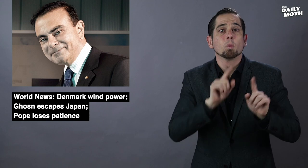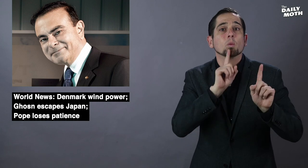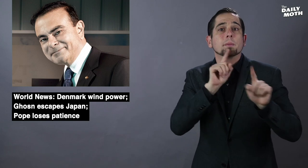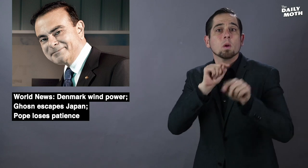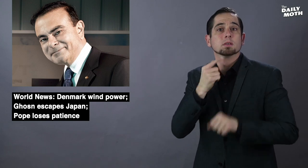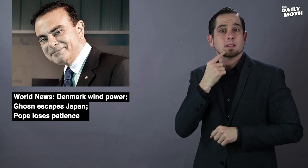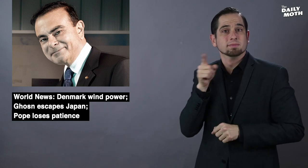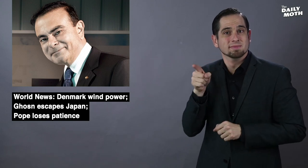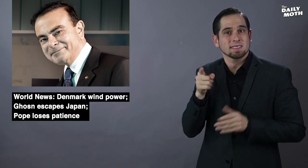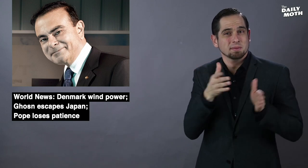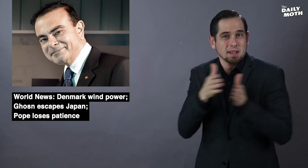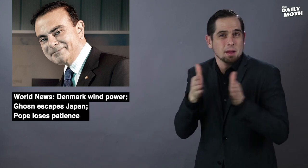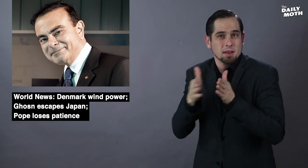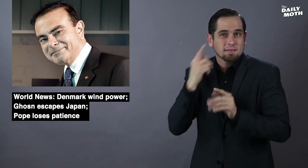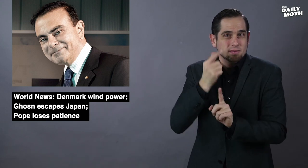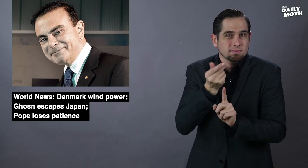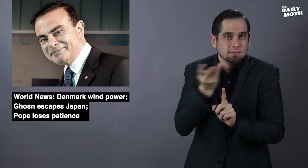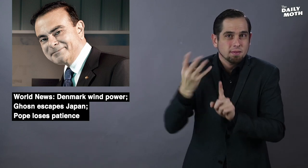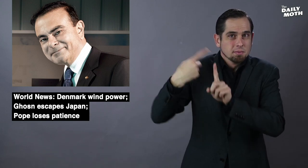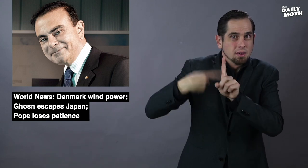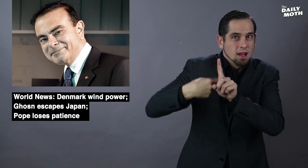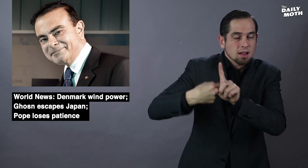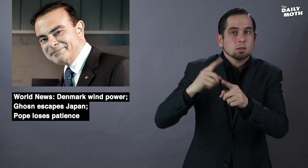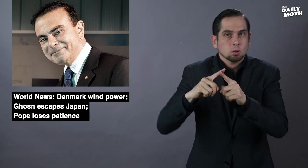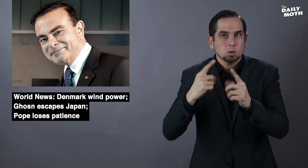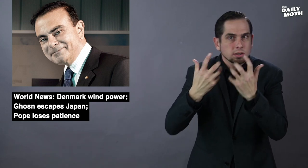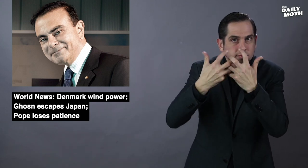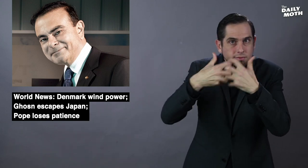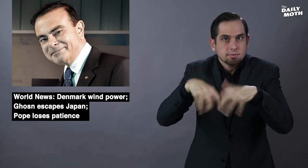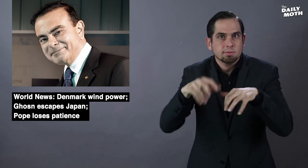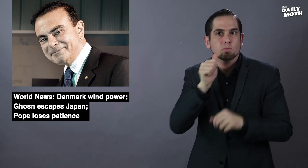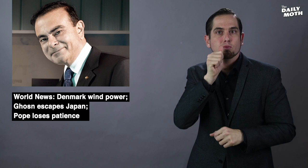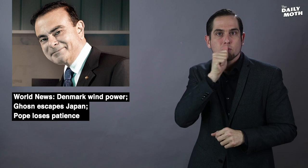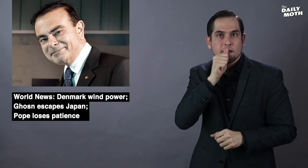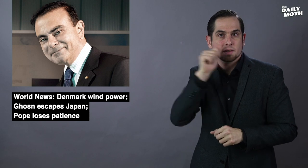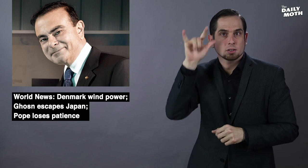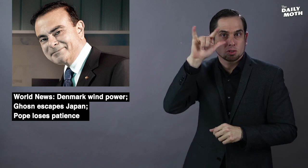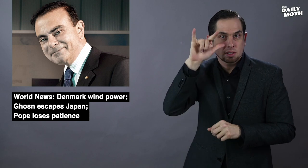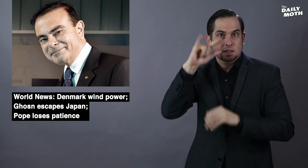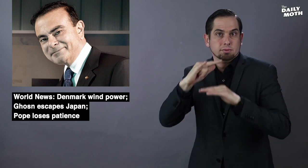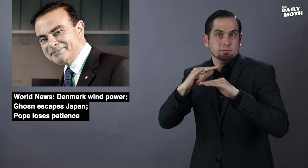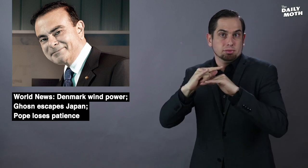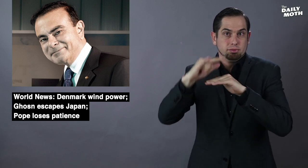Reports say he planned for months to arrange a private jet